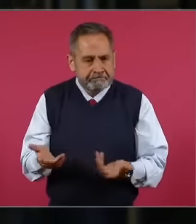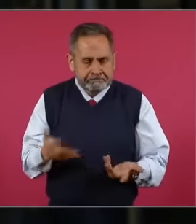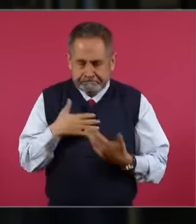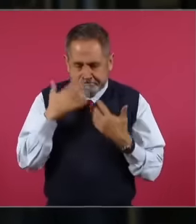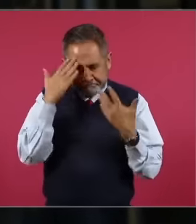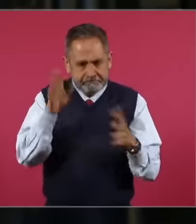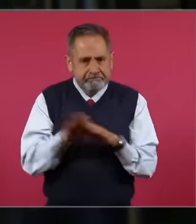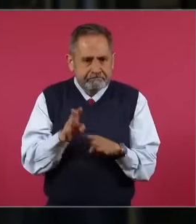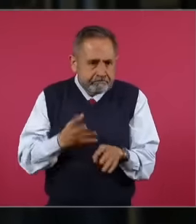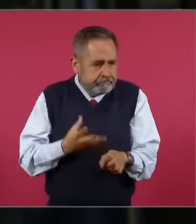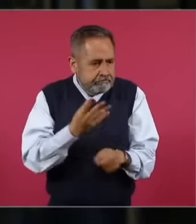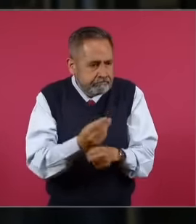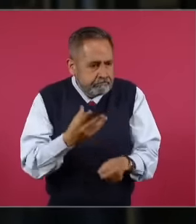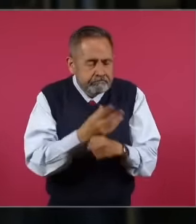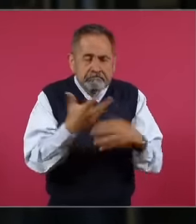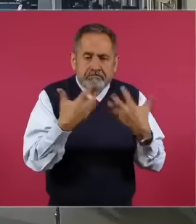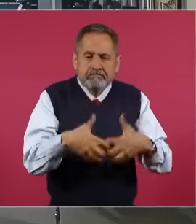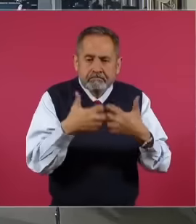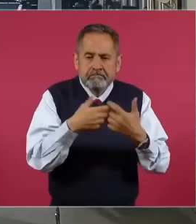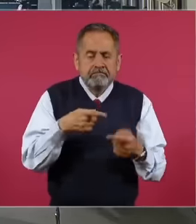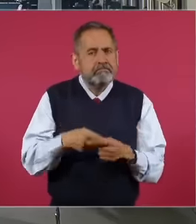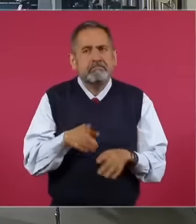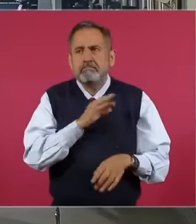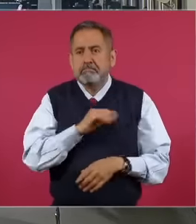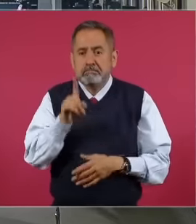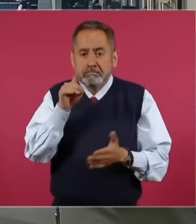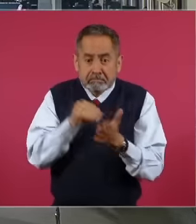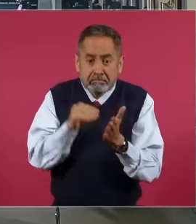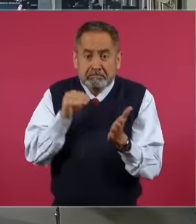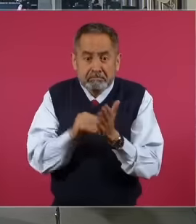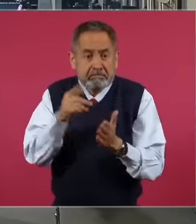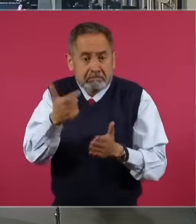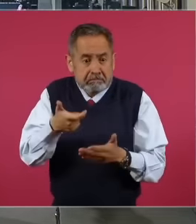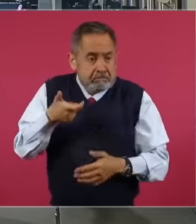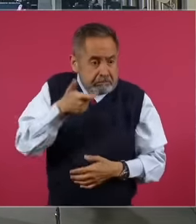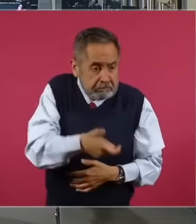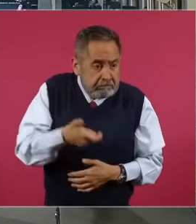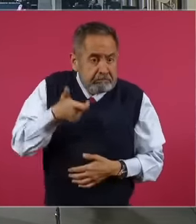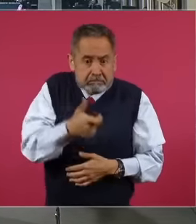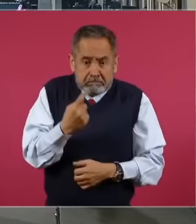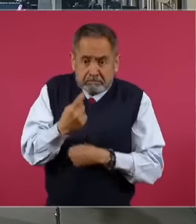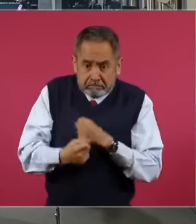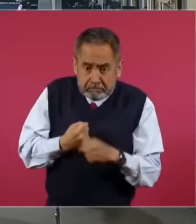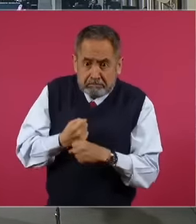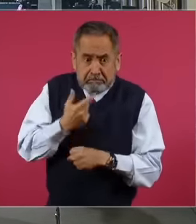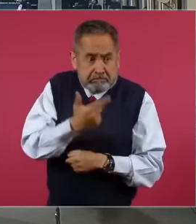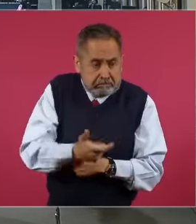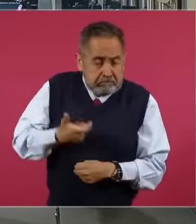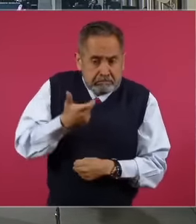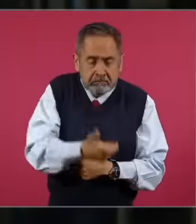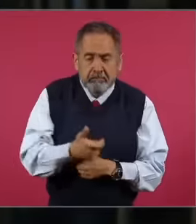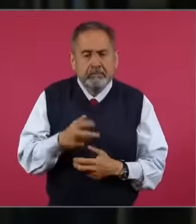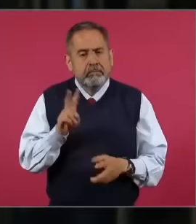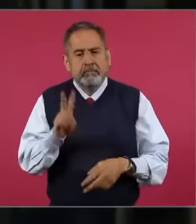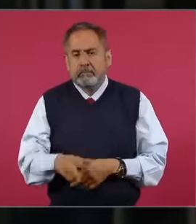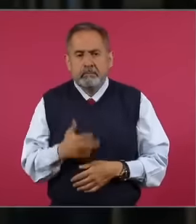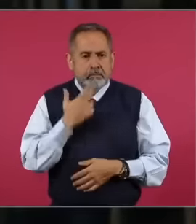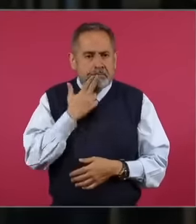maintenance of this plant could be around 1 million pesos annually and it is really useless.